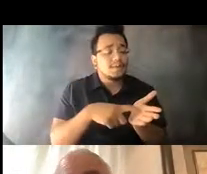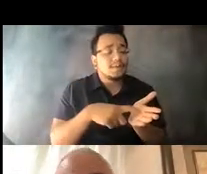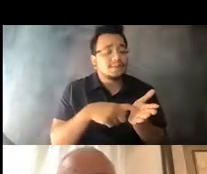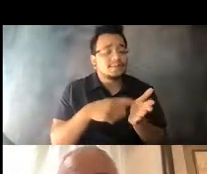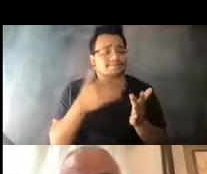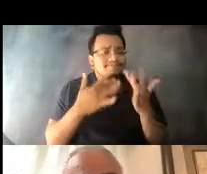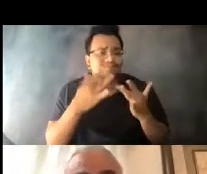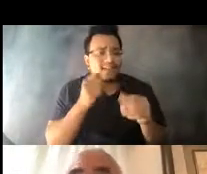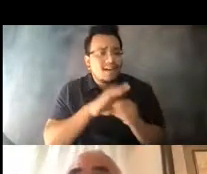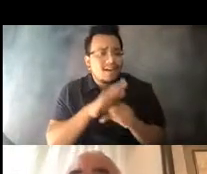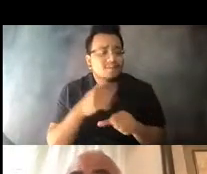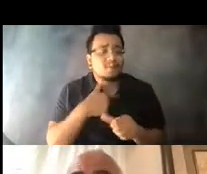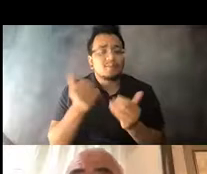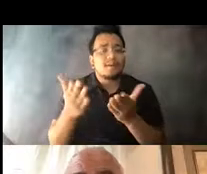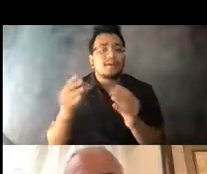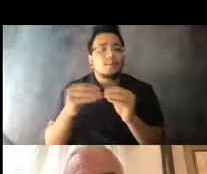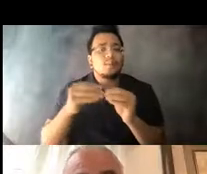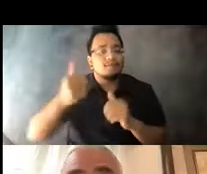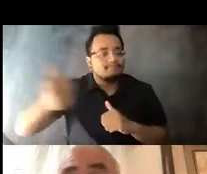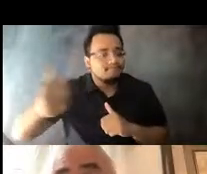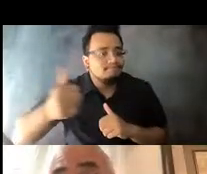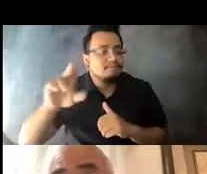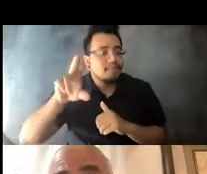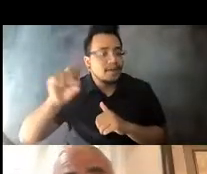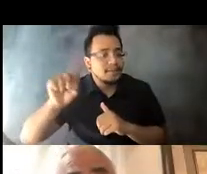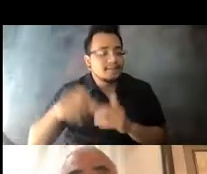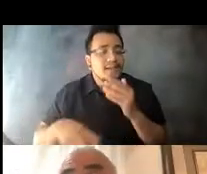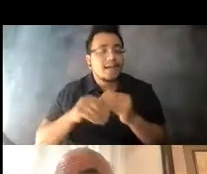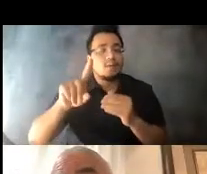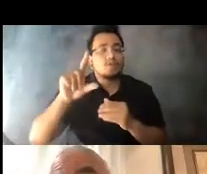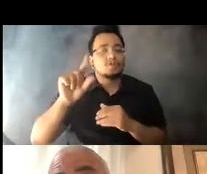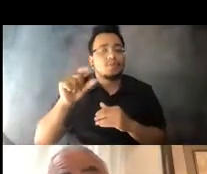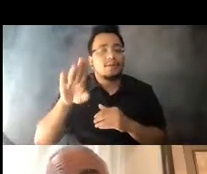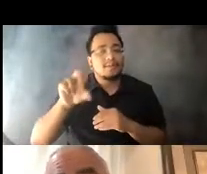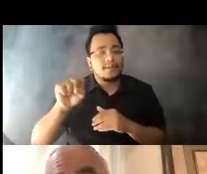additional frequency by adding 120 buses from a 14:38:00 private contractor.